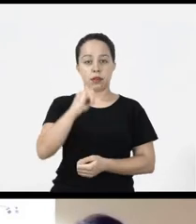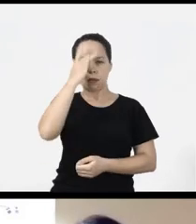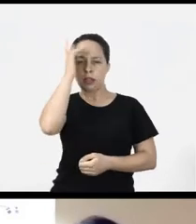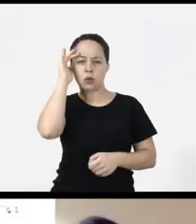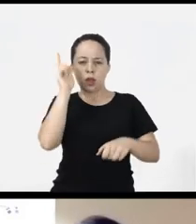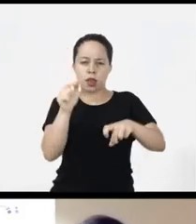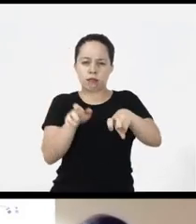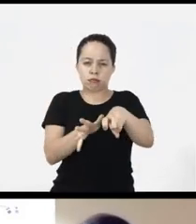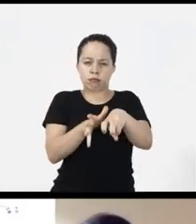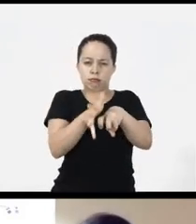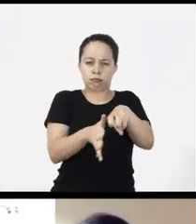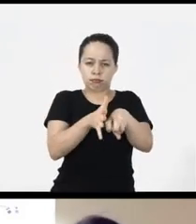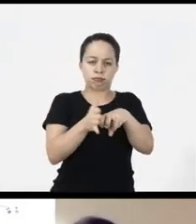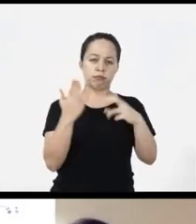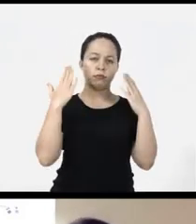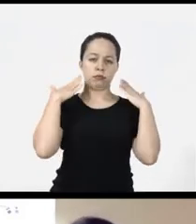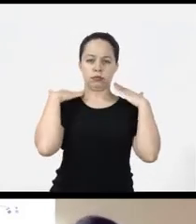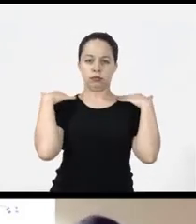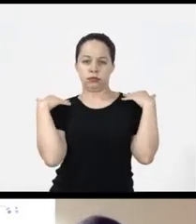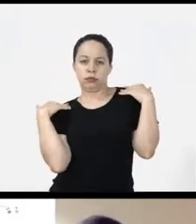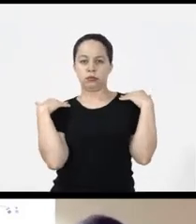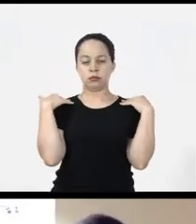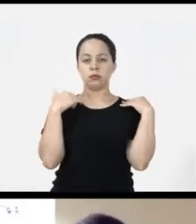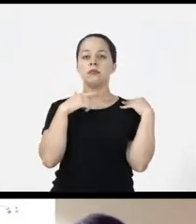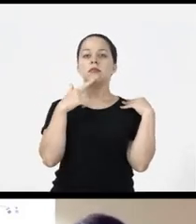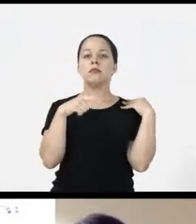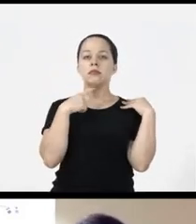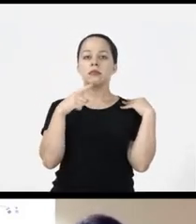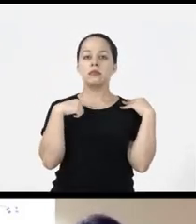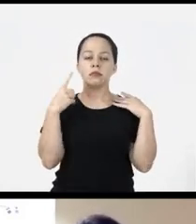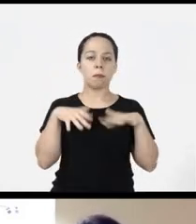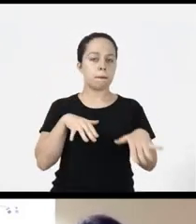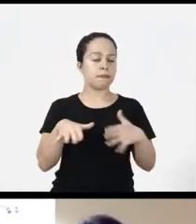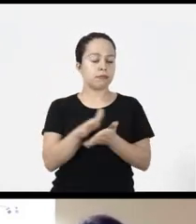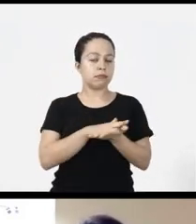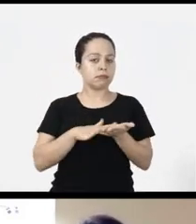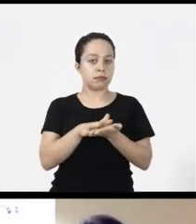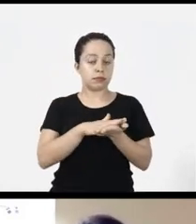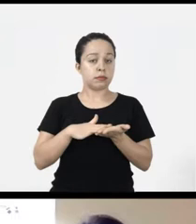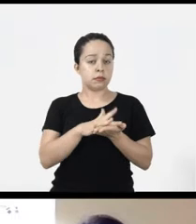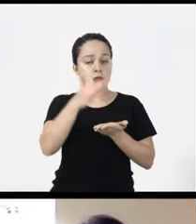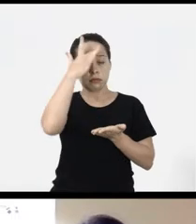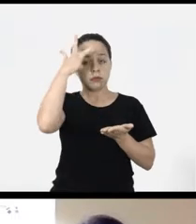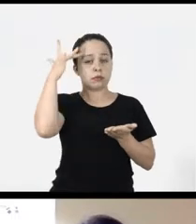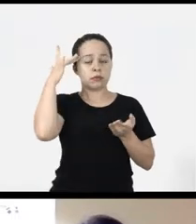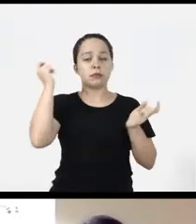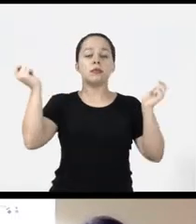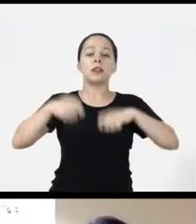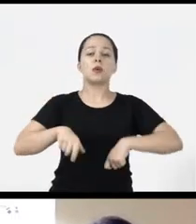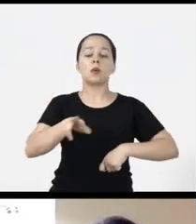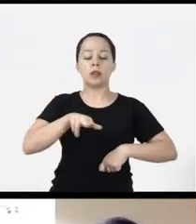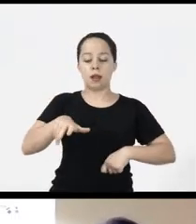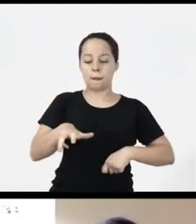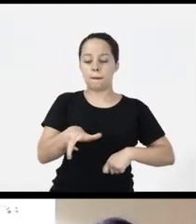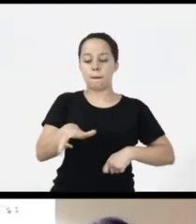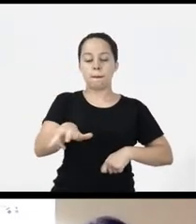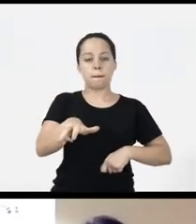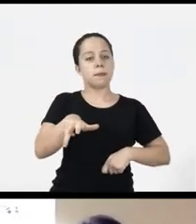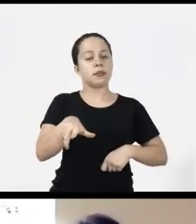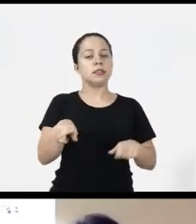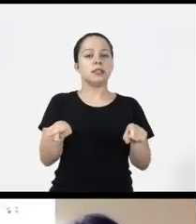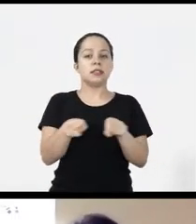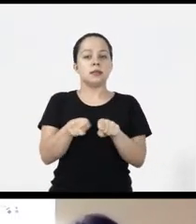with quadriplegia and paraplegia or people with a physical disability Can use a mouse